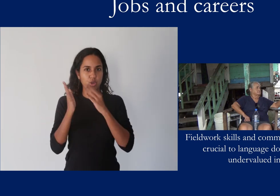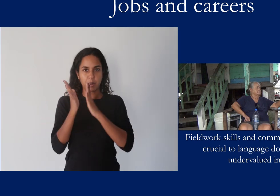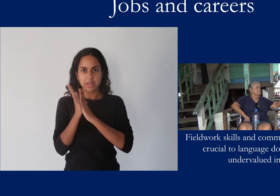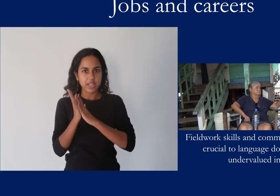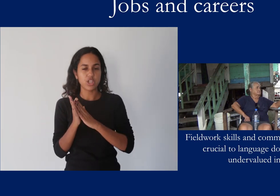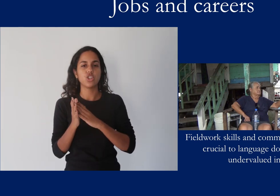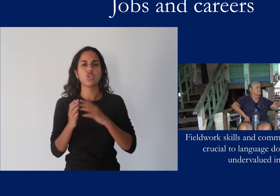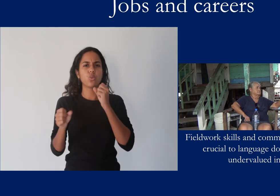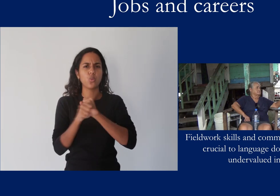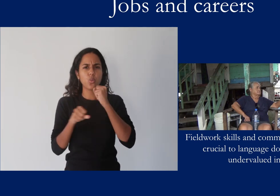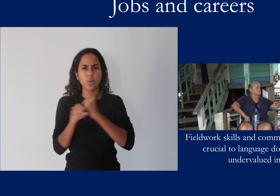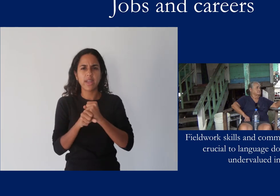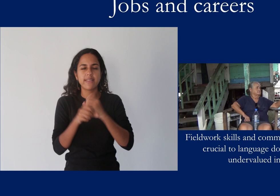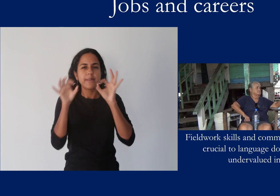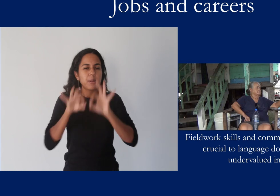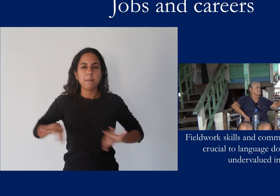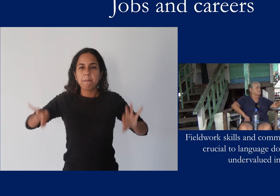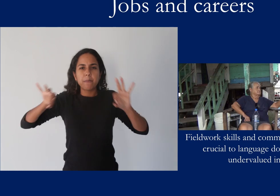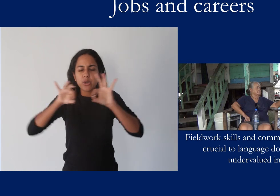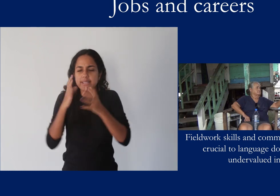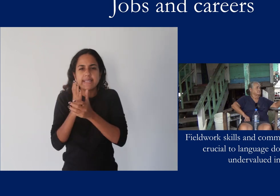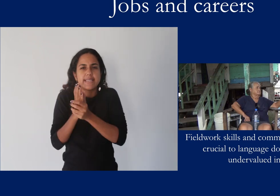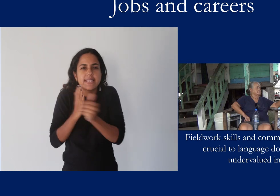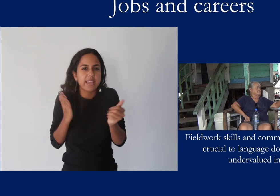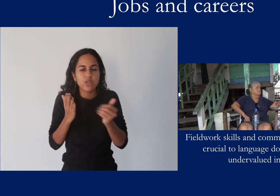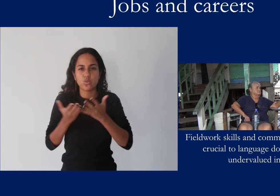The skills that are important for sign language documentation